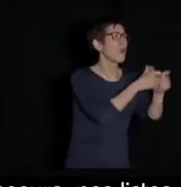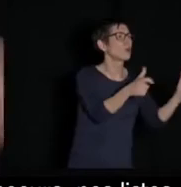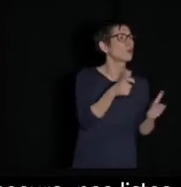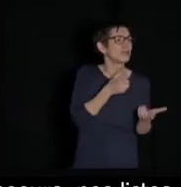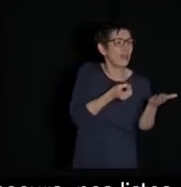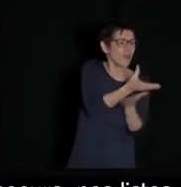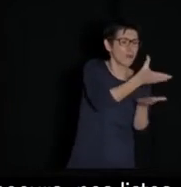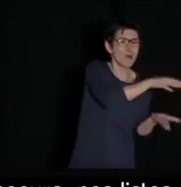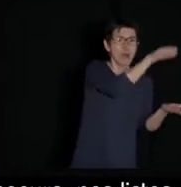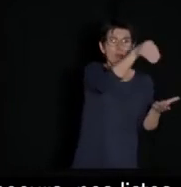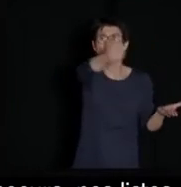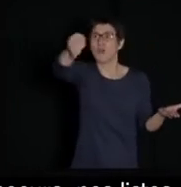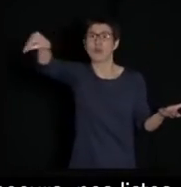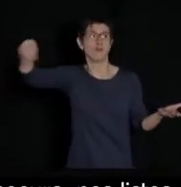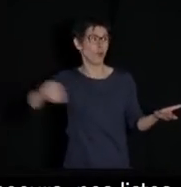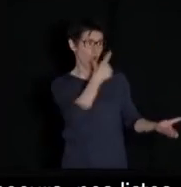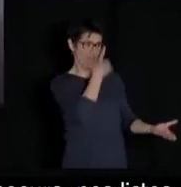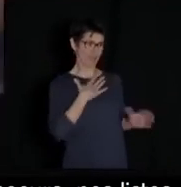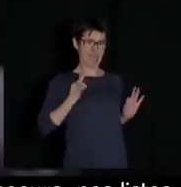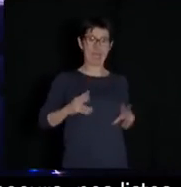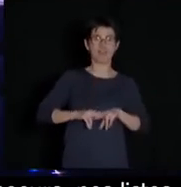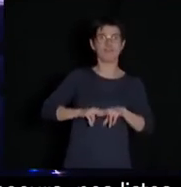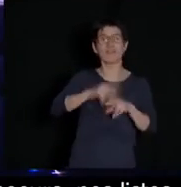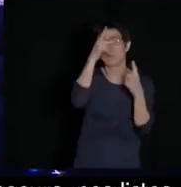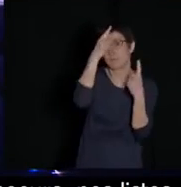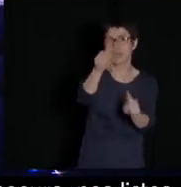We refuse that big companies sell them without our consent.